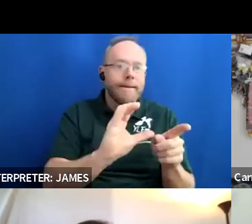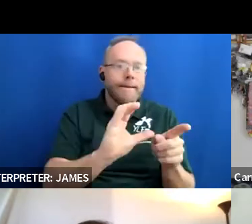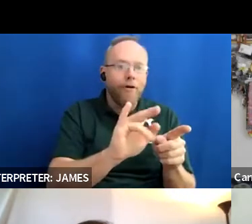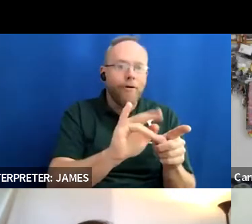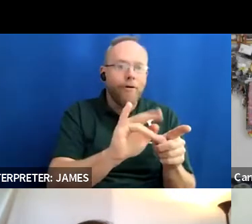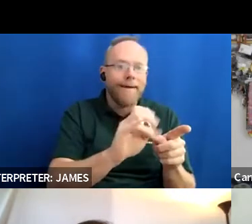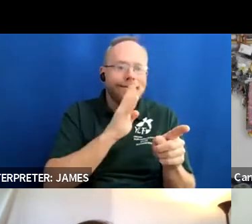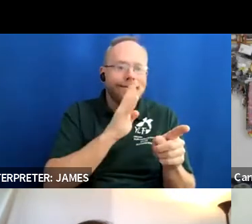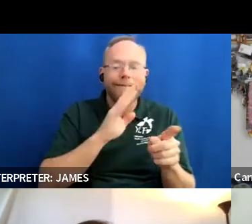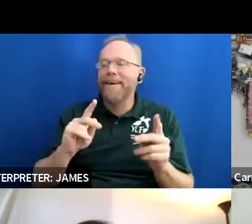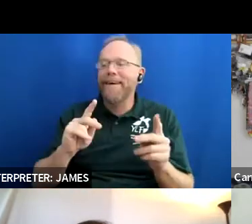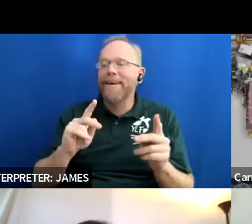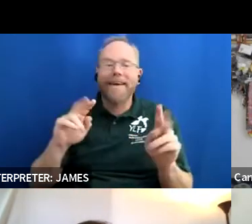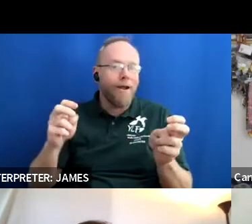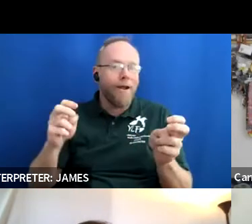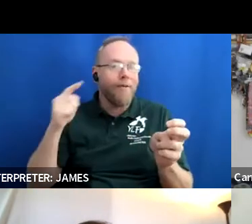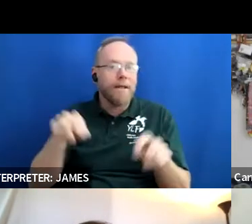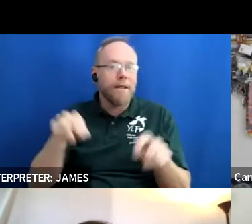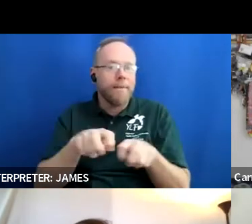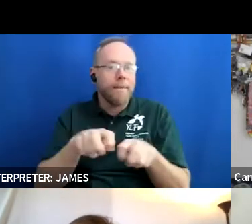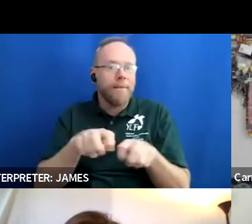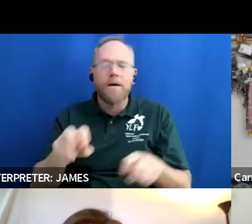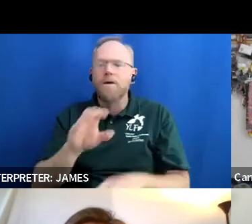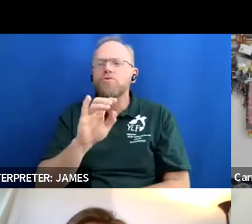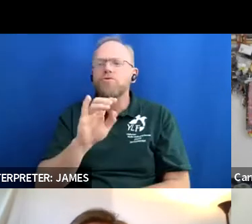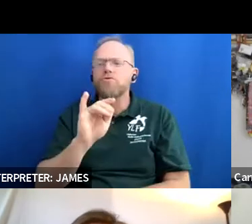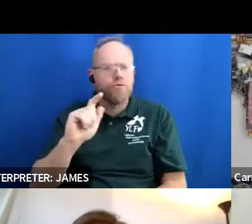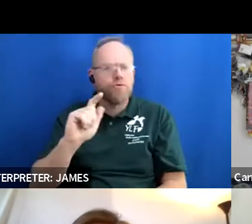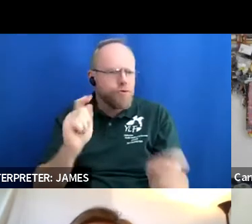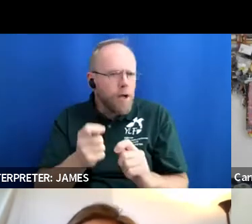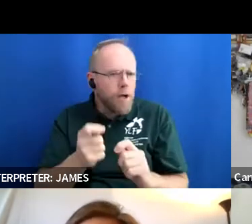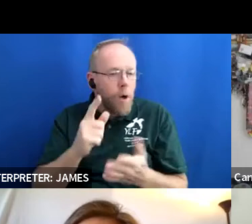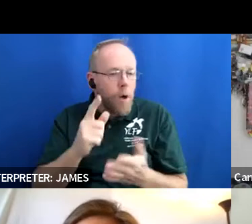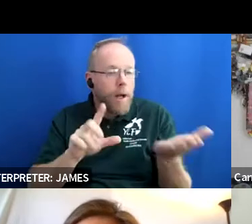is social change what have you done so we're going to talk today a lot about you know not only how